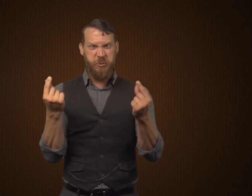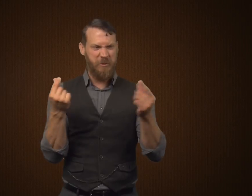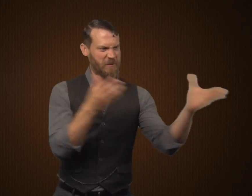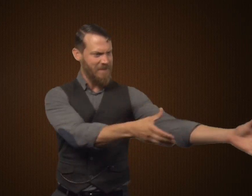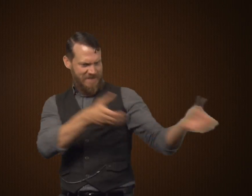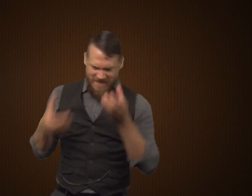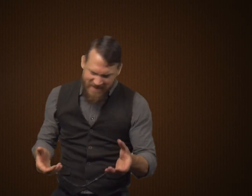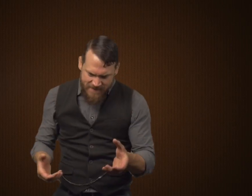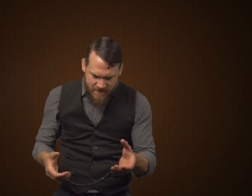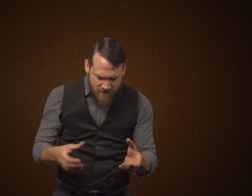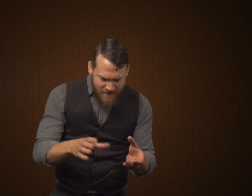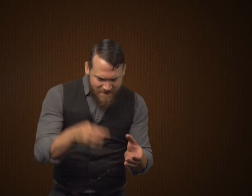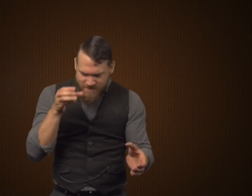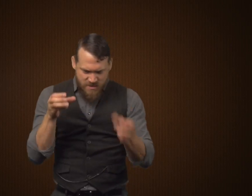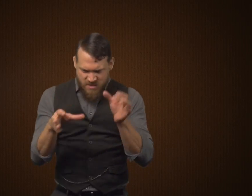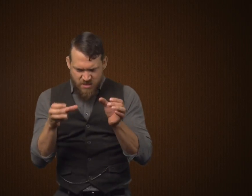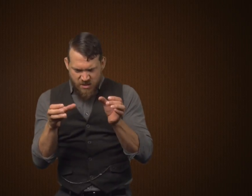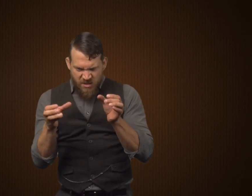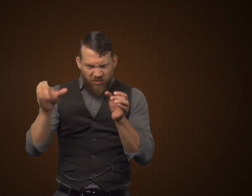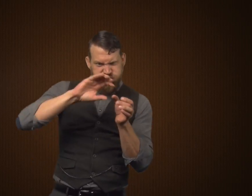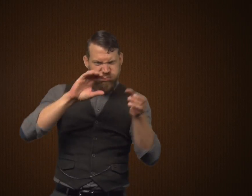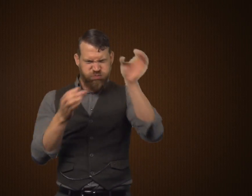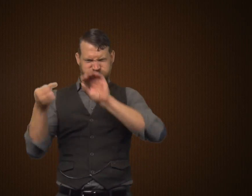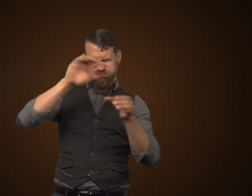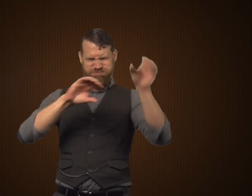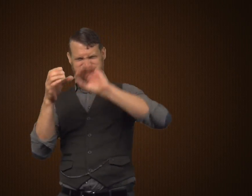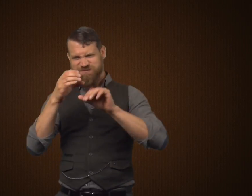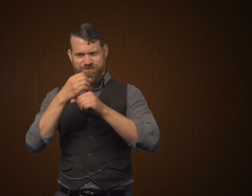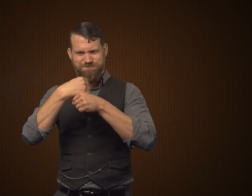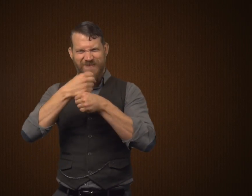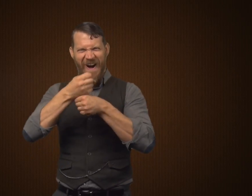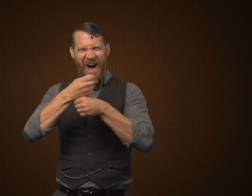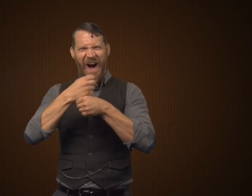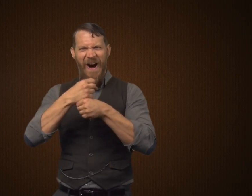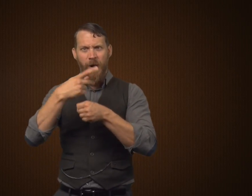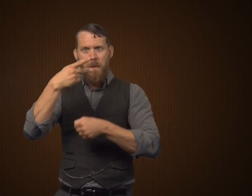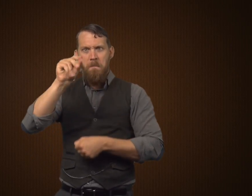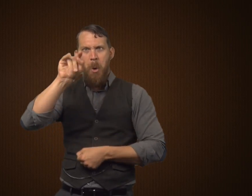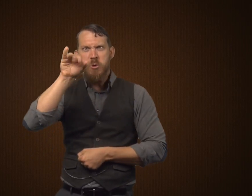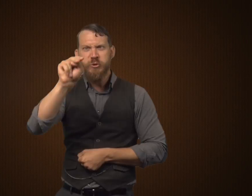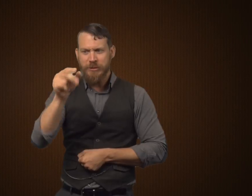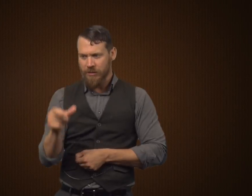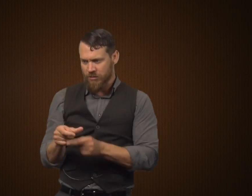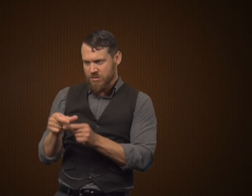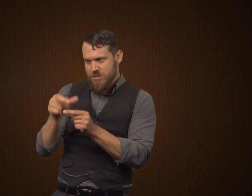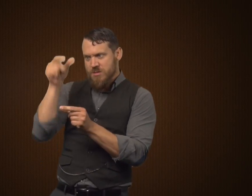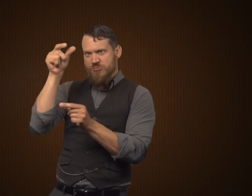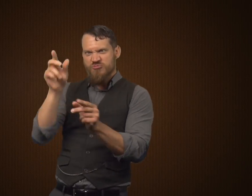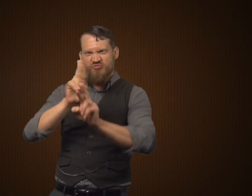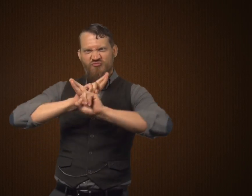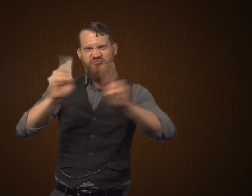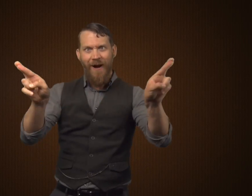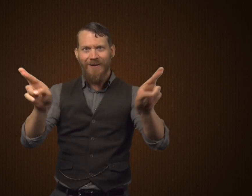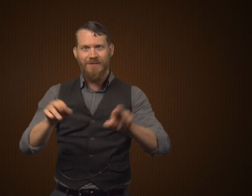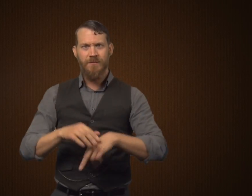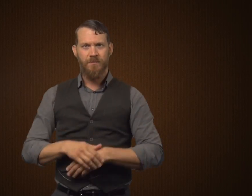Immediately the man began to grab the items from the drawer and put these compounds together to make a potion.